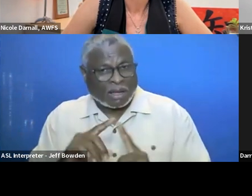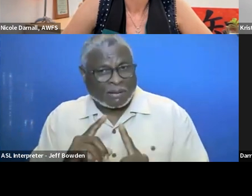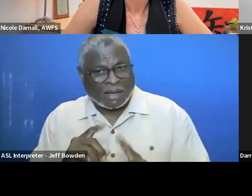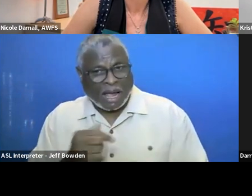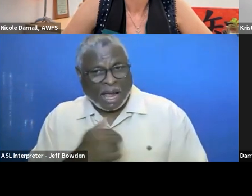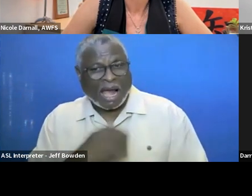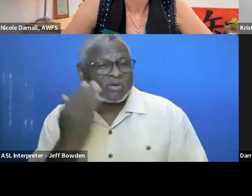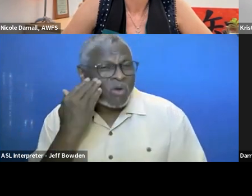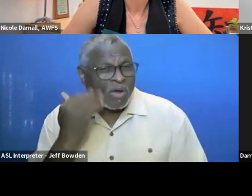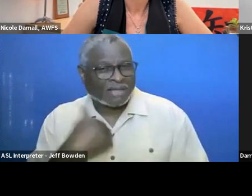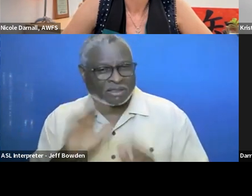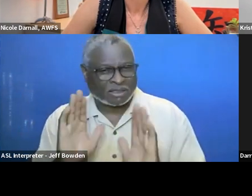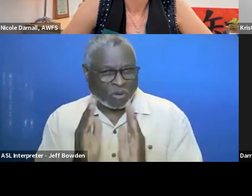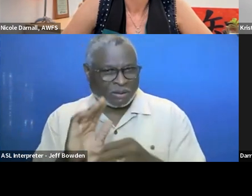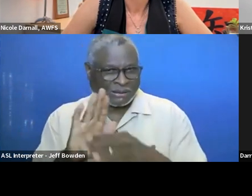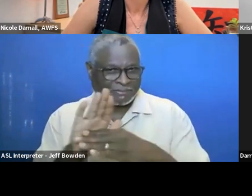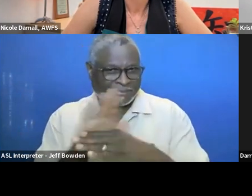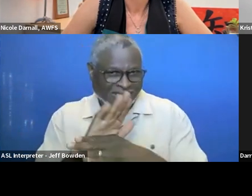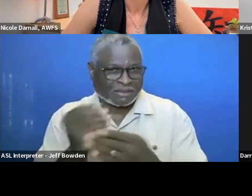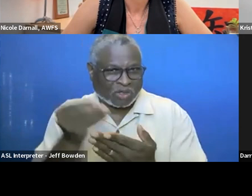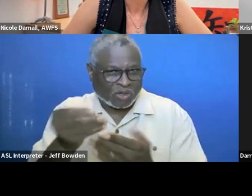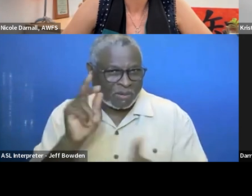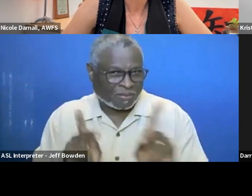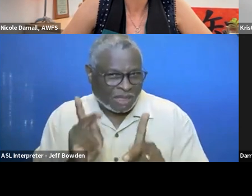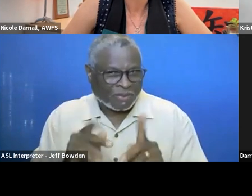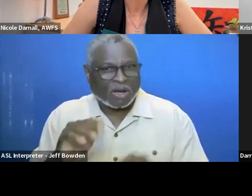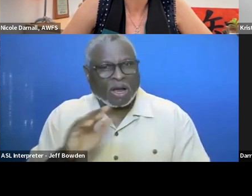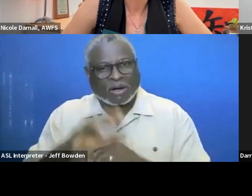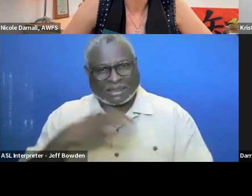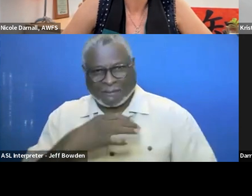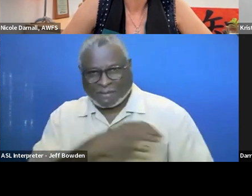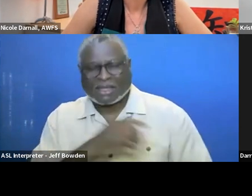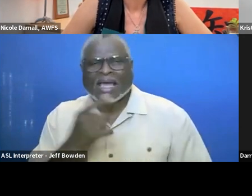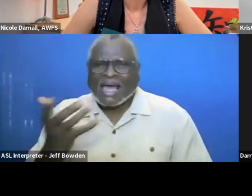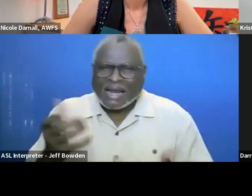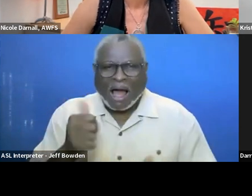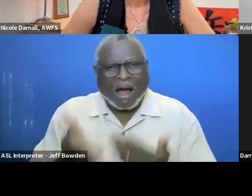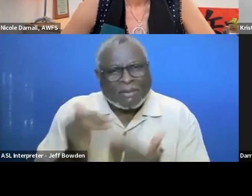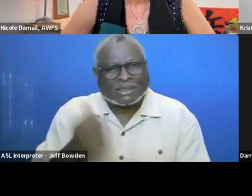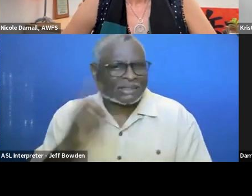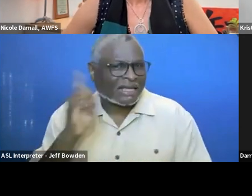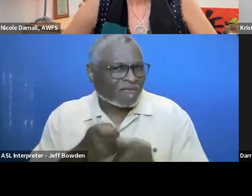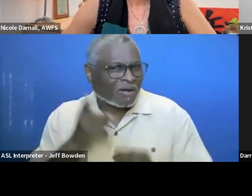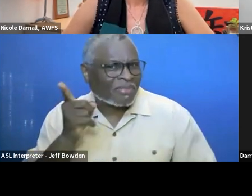I know we have some small business procurement people on the committee. And I almost would like to hear from them.